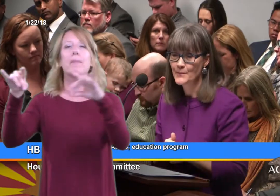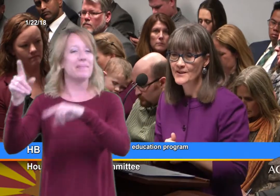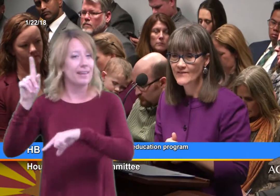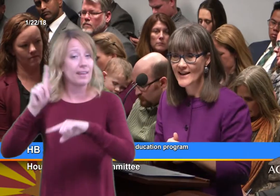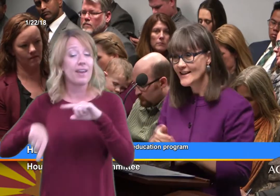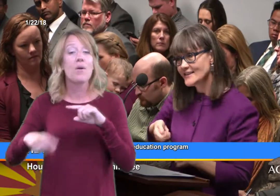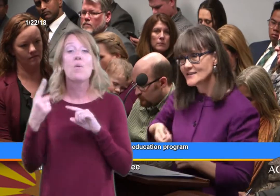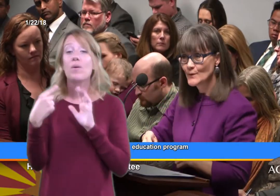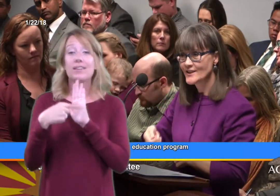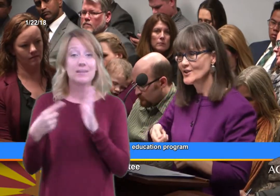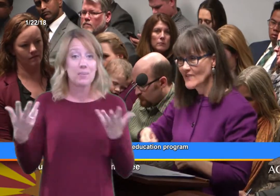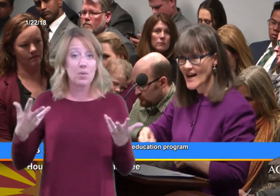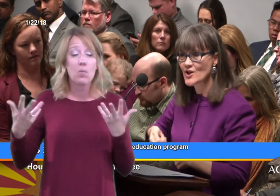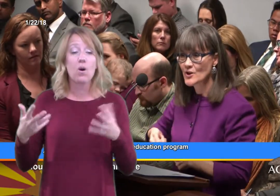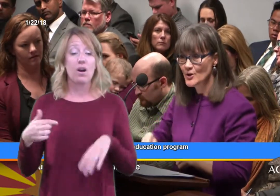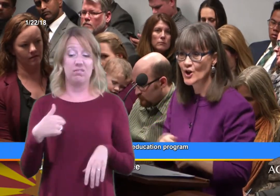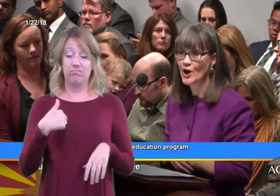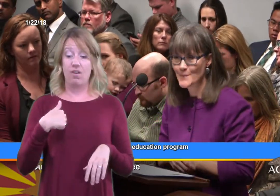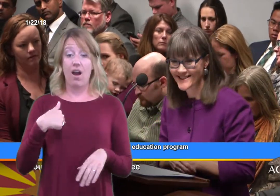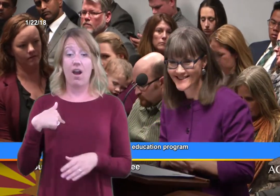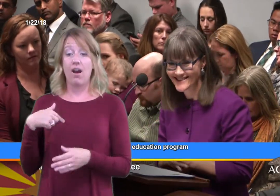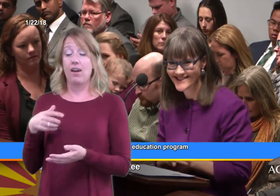An example of that is when you vacuum your carpet.